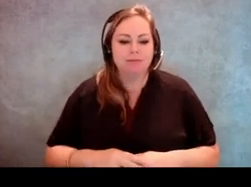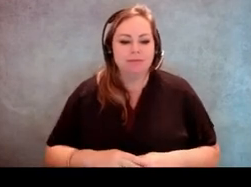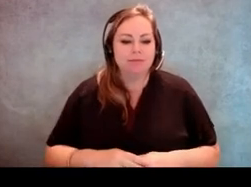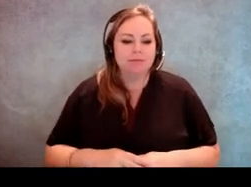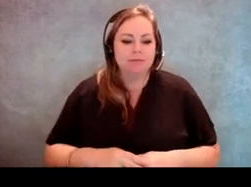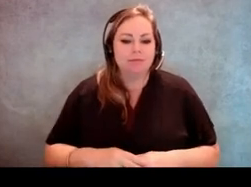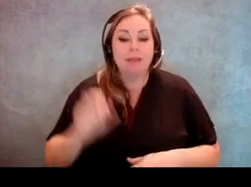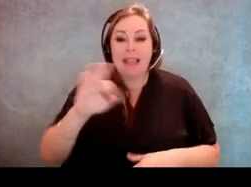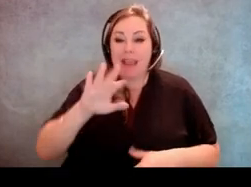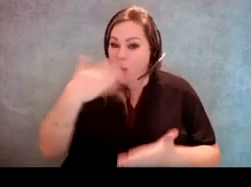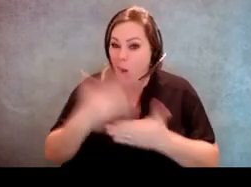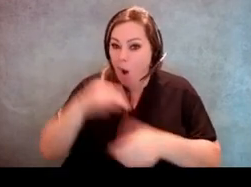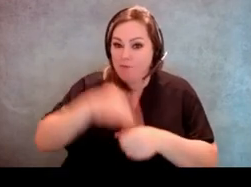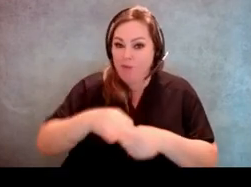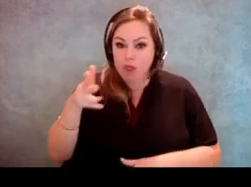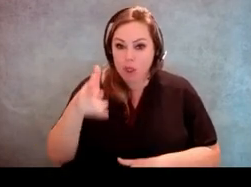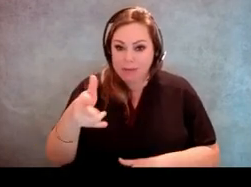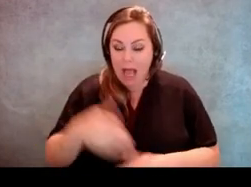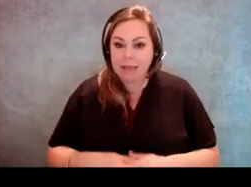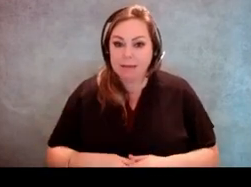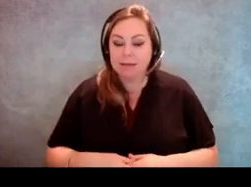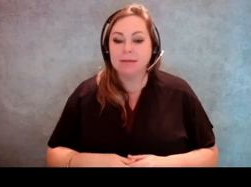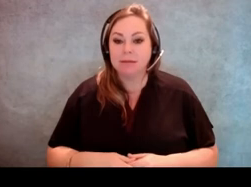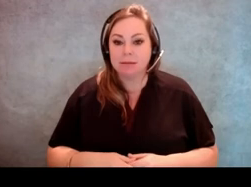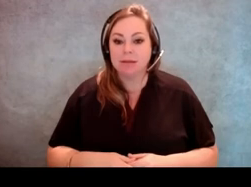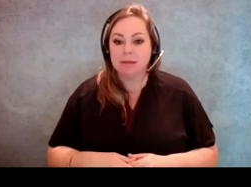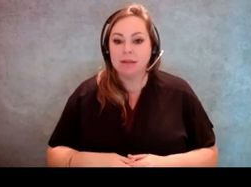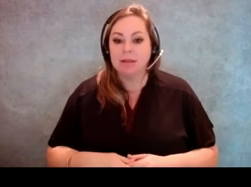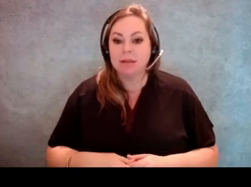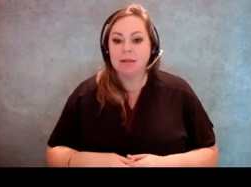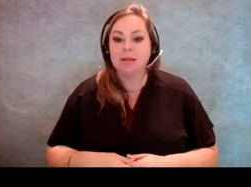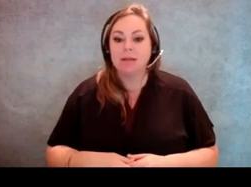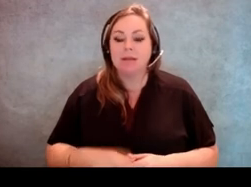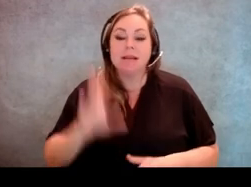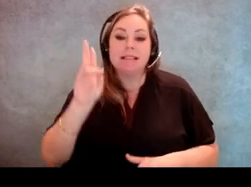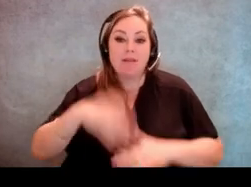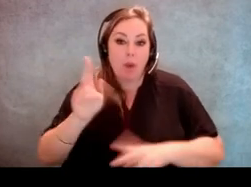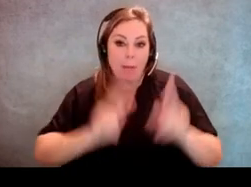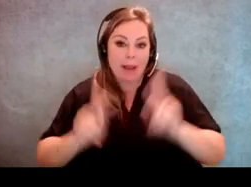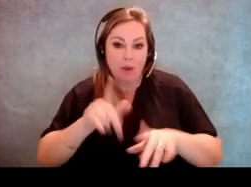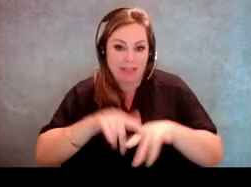If they're all gonna vote curbside, if you transport seven or more people at the same time.